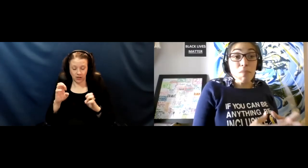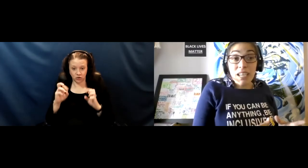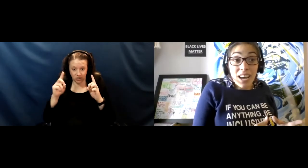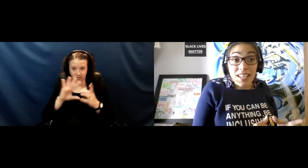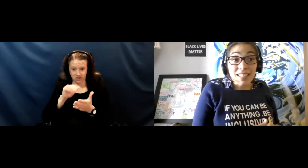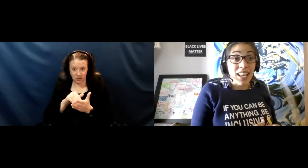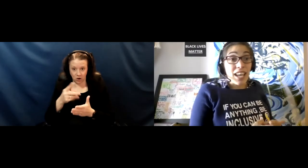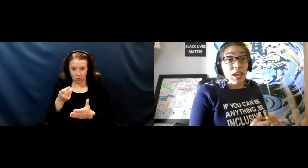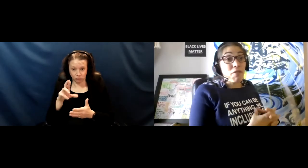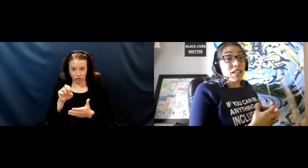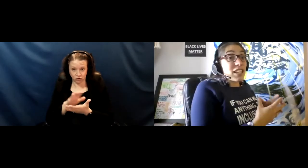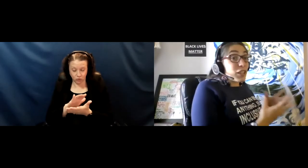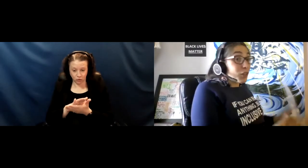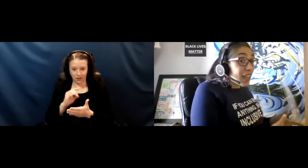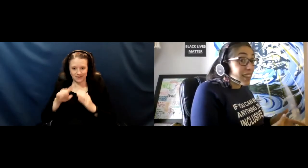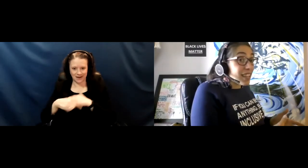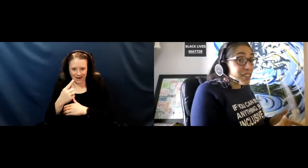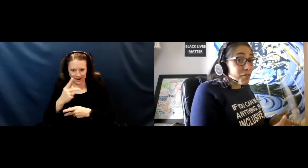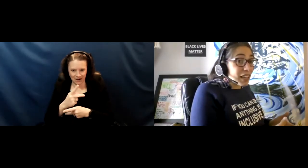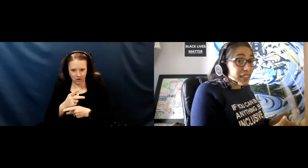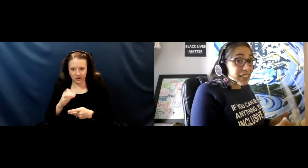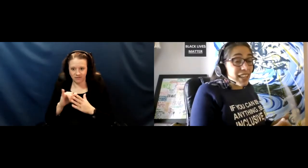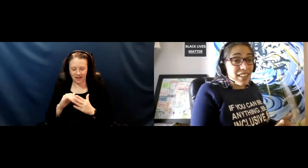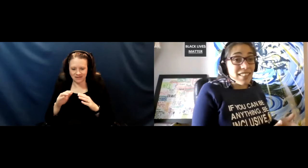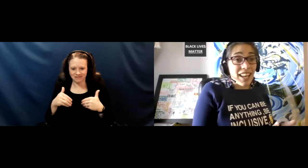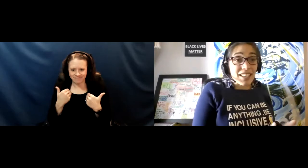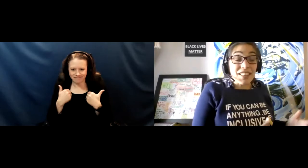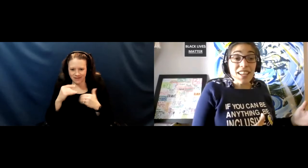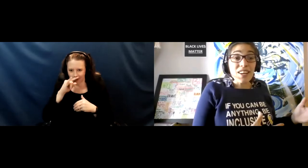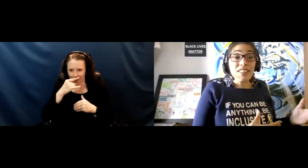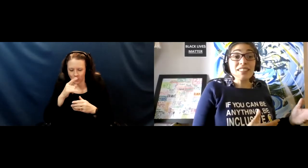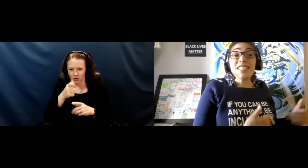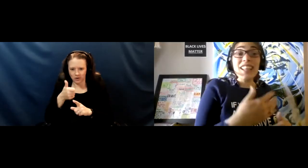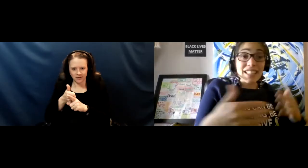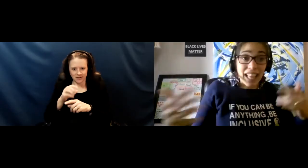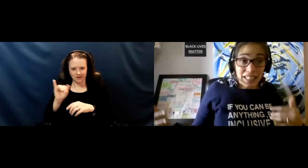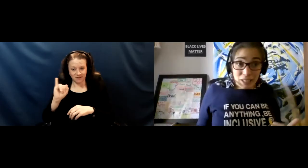because if it's a little kid that's infected then they are just less likely